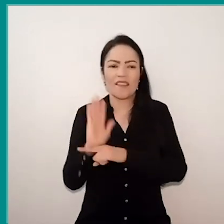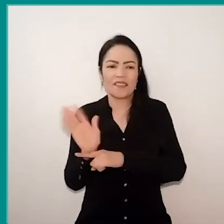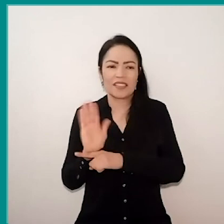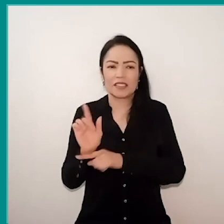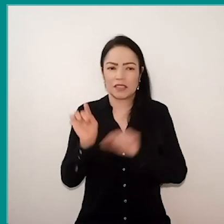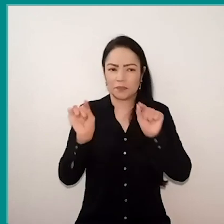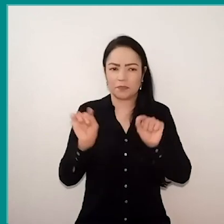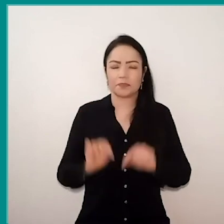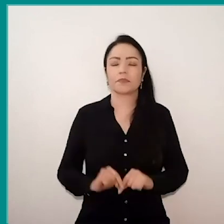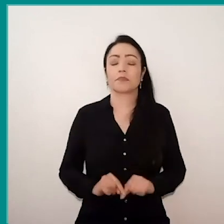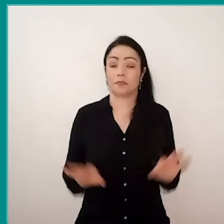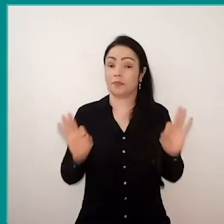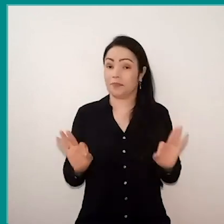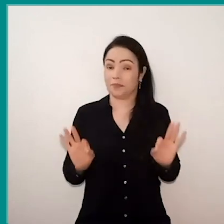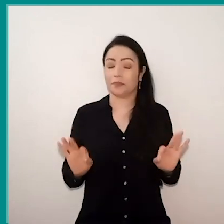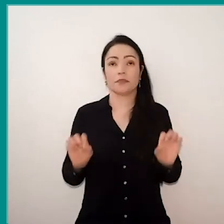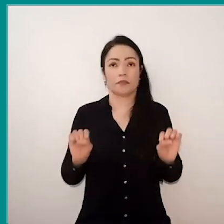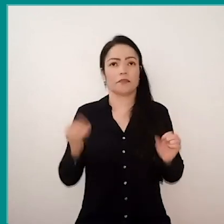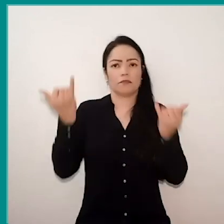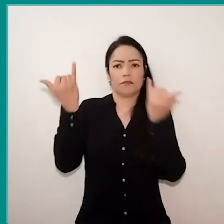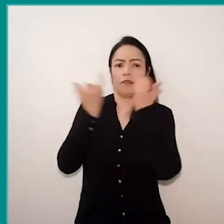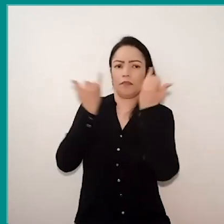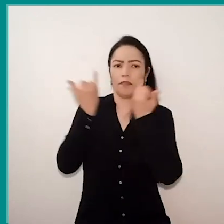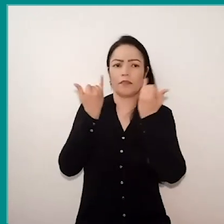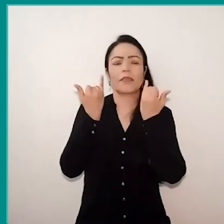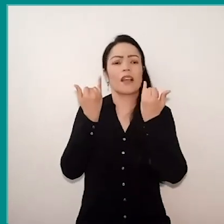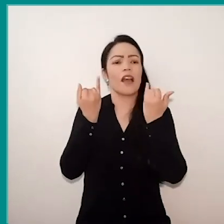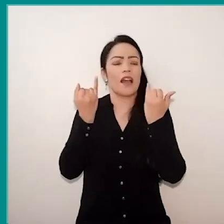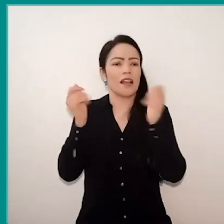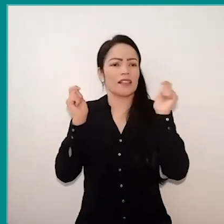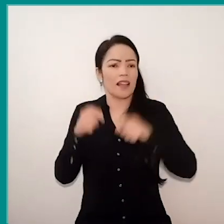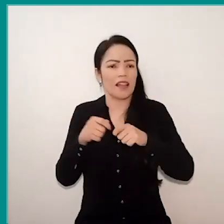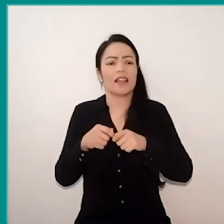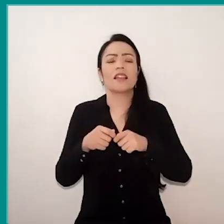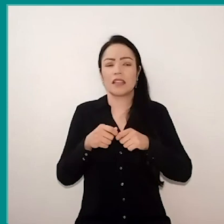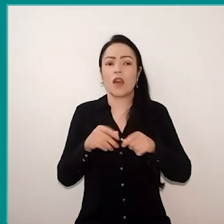but, of course, I can inform them, because they end knowing many proposals